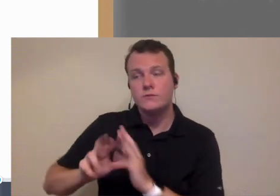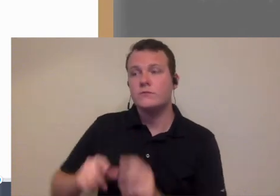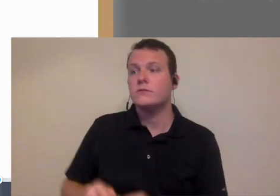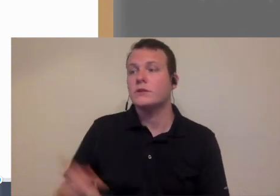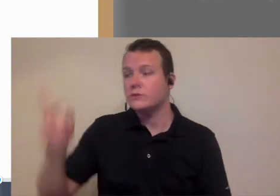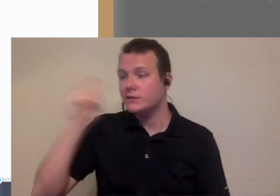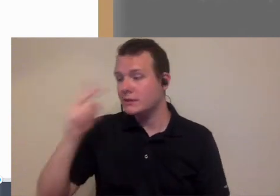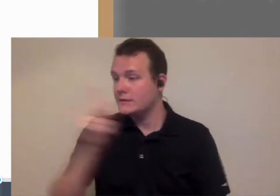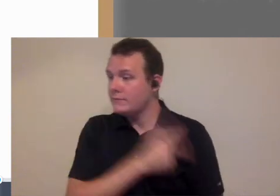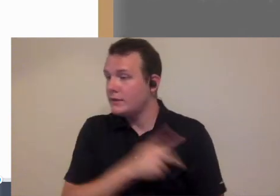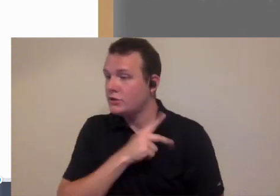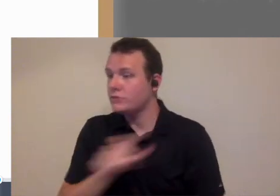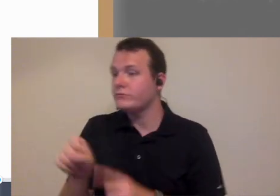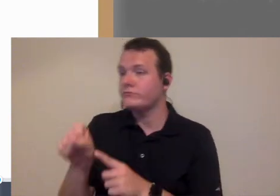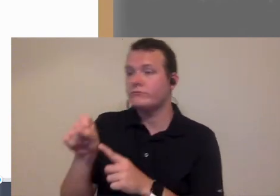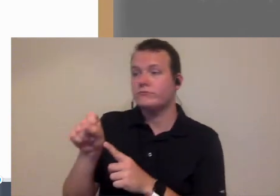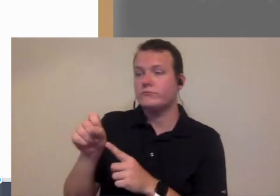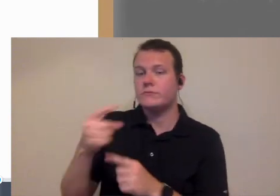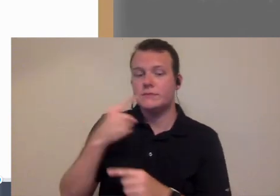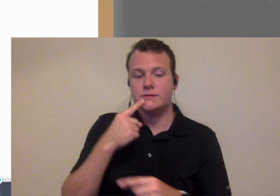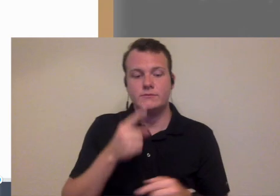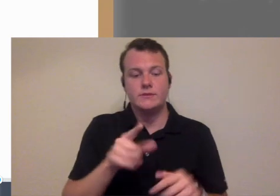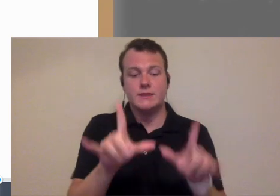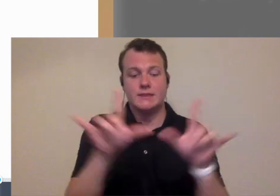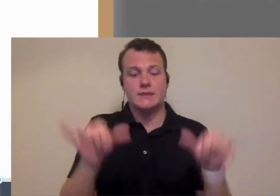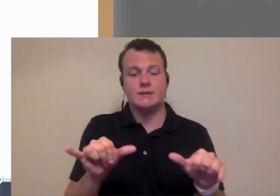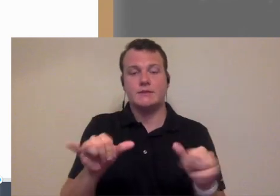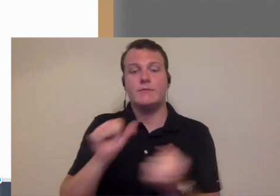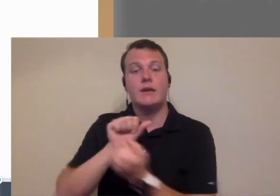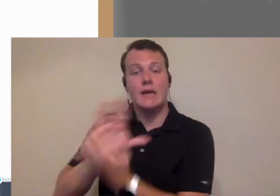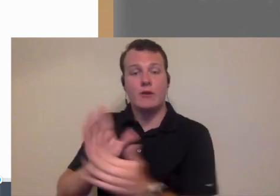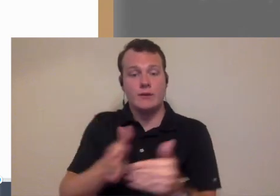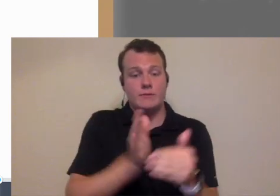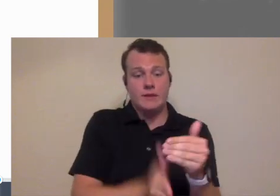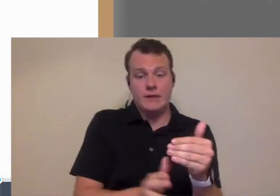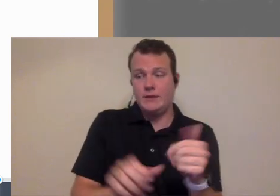see a patient you set that patient encounter as complete in a system and it